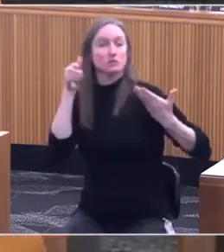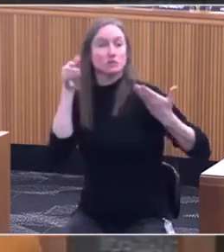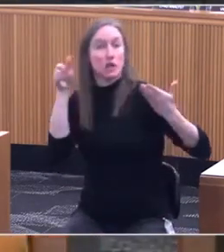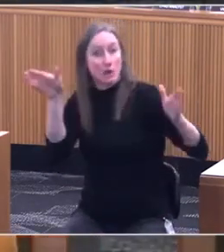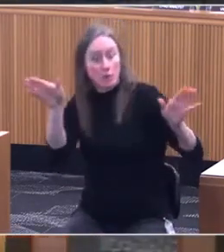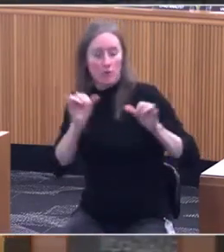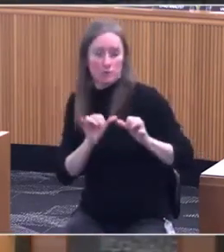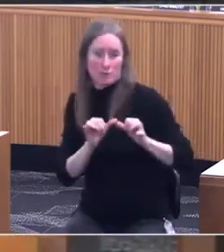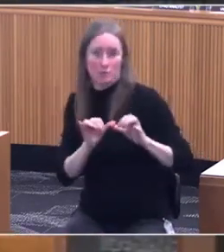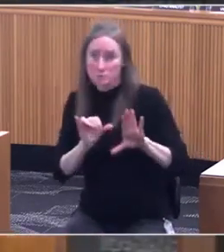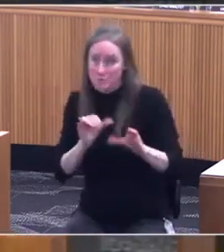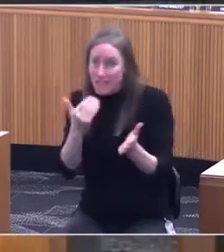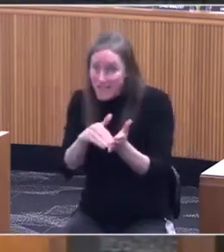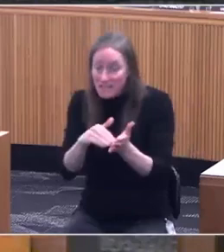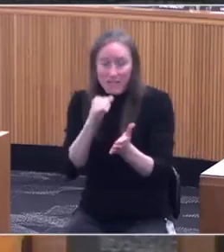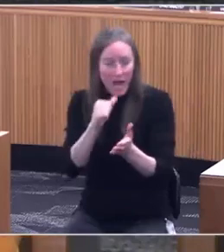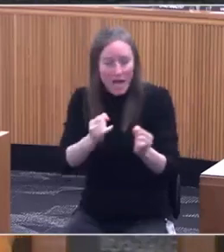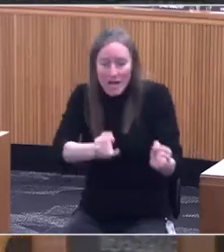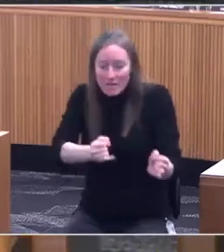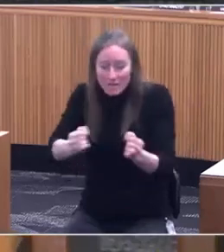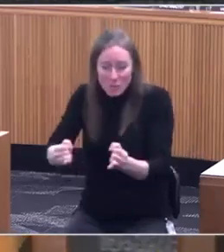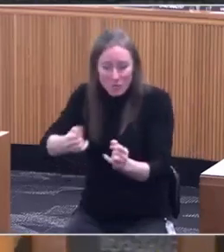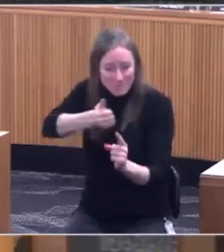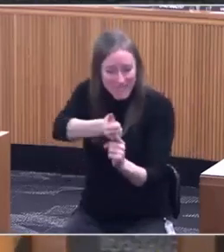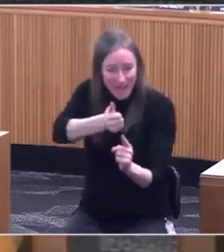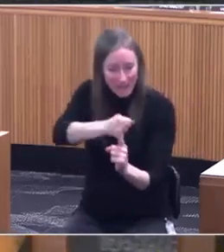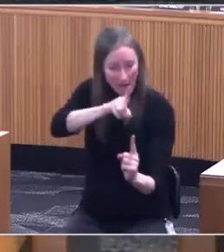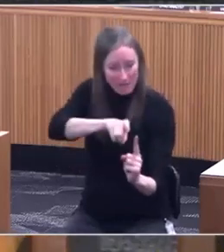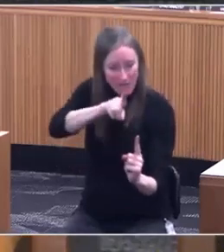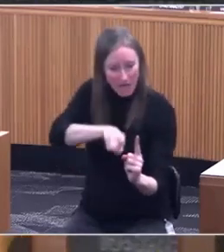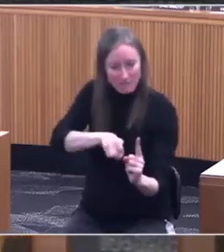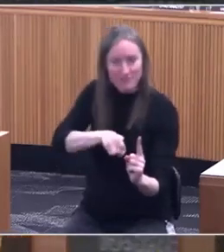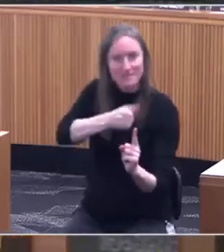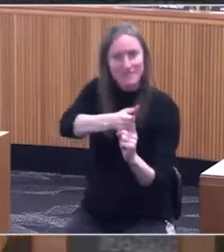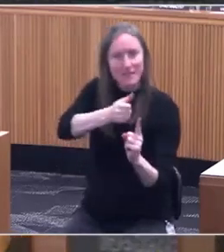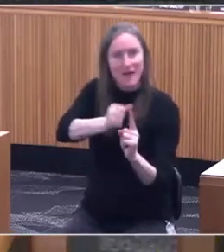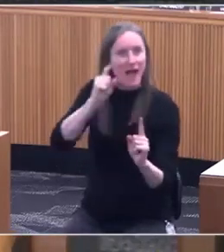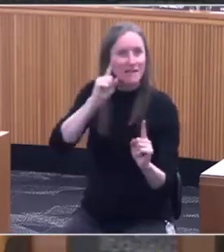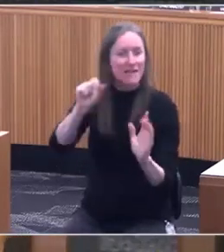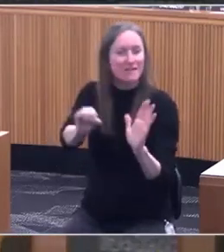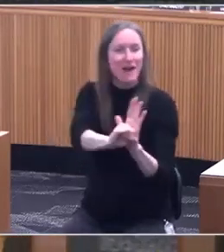an individual's self-identified quality. [Diehl] Yeah. Thank you.